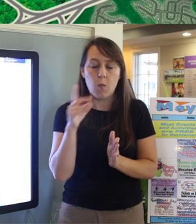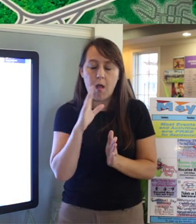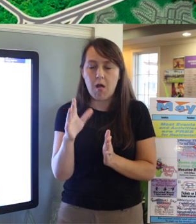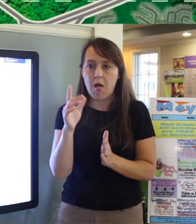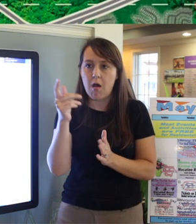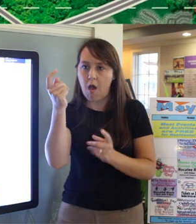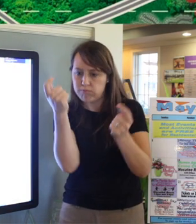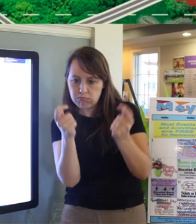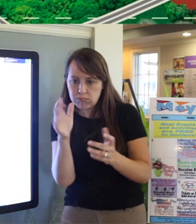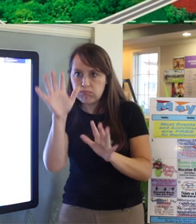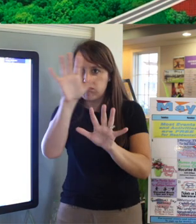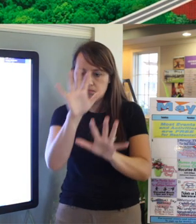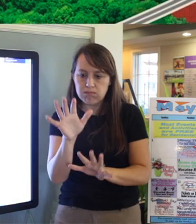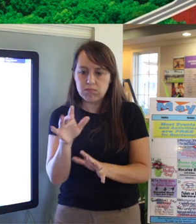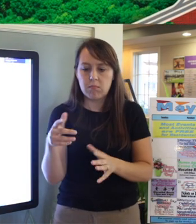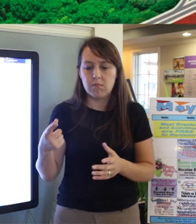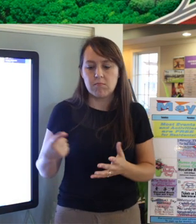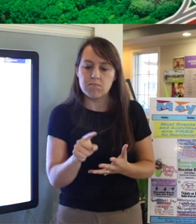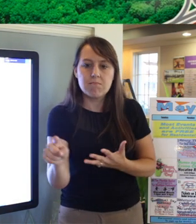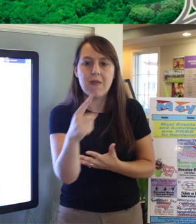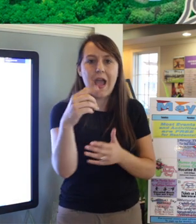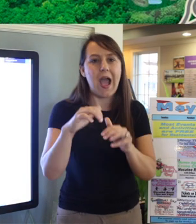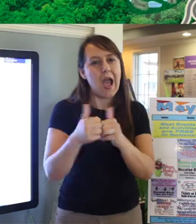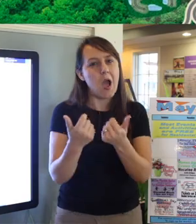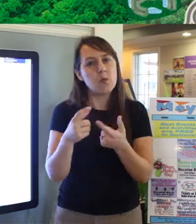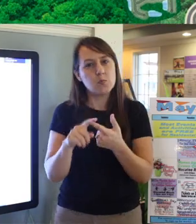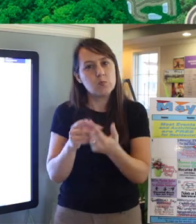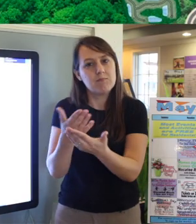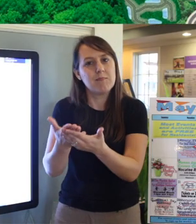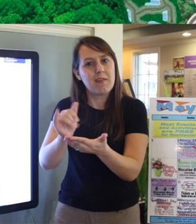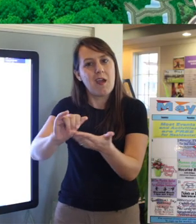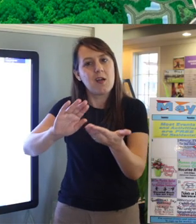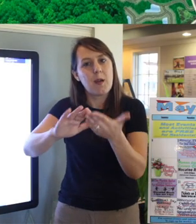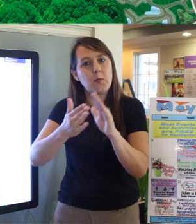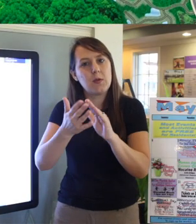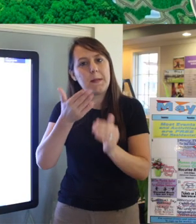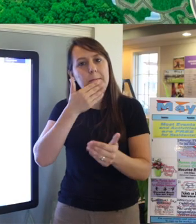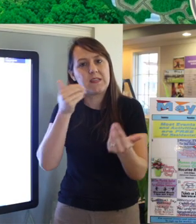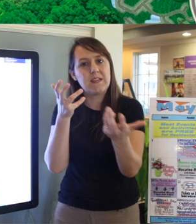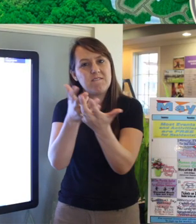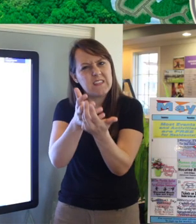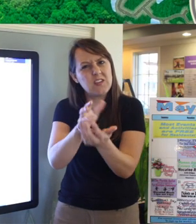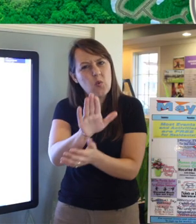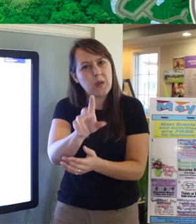and map out how to get to the communities that best fit your needs so that you can tour those model parks